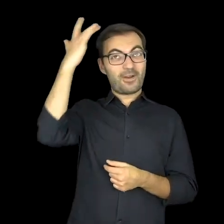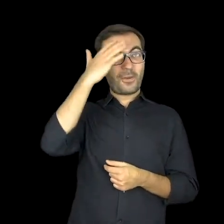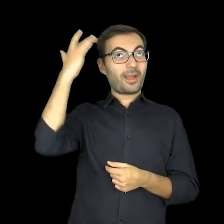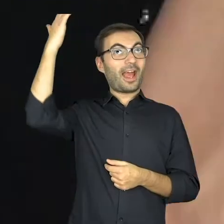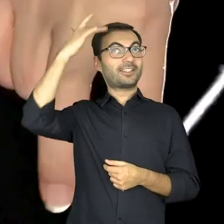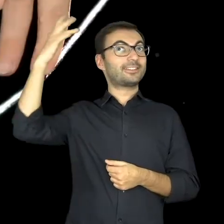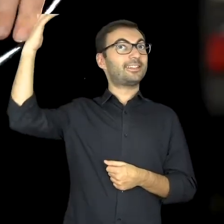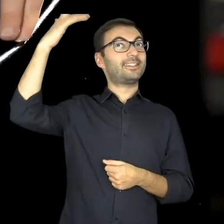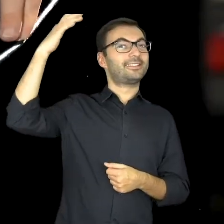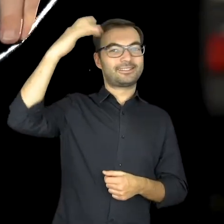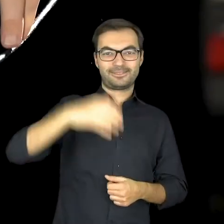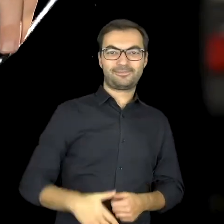the imagination for?